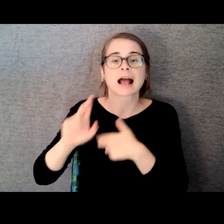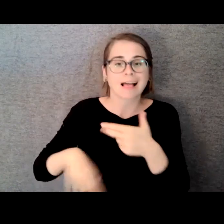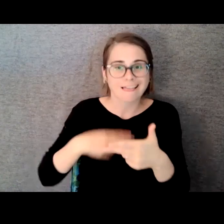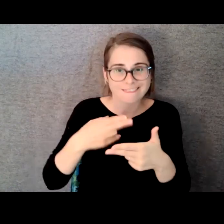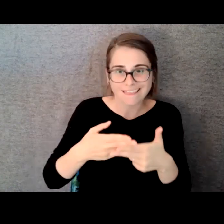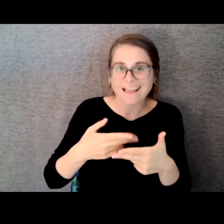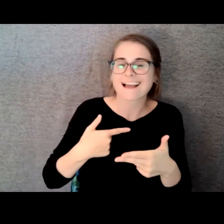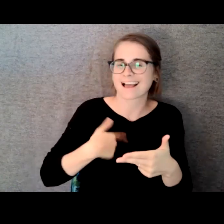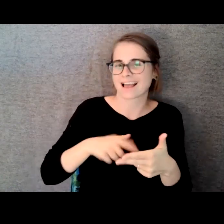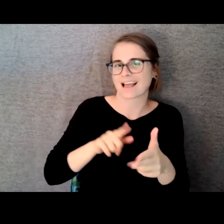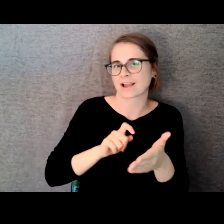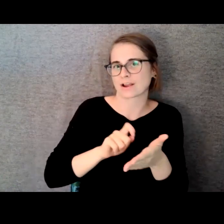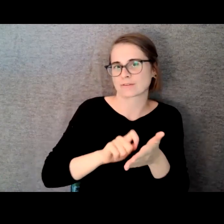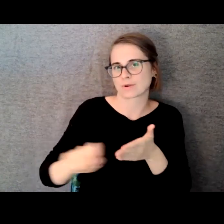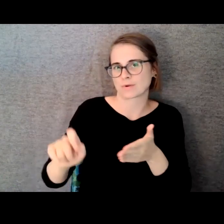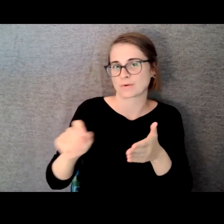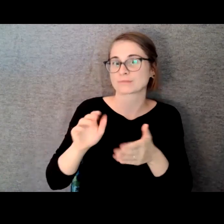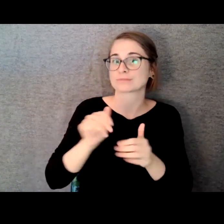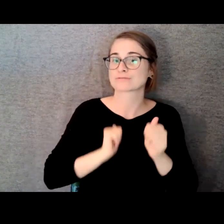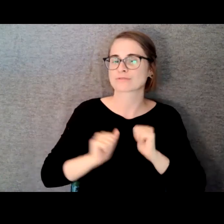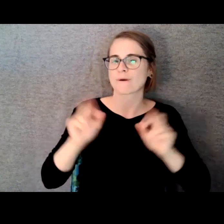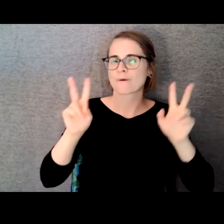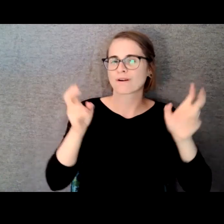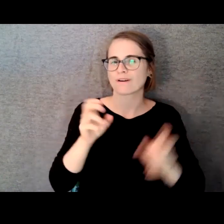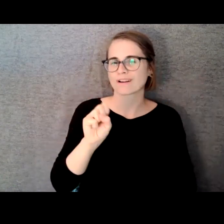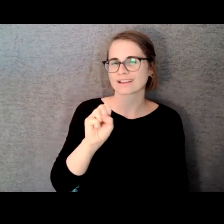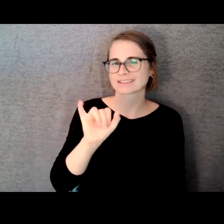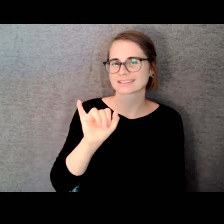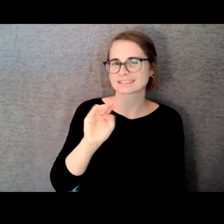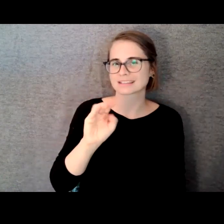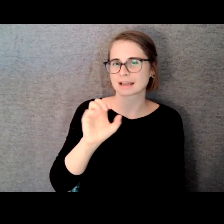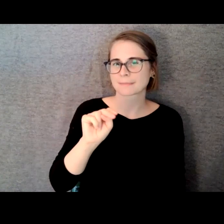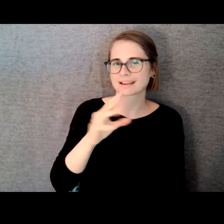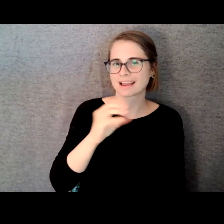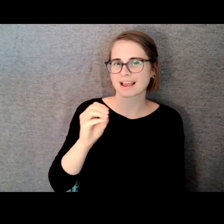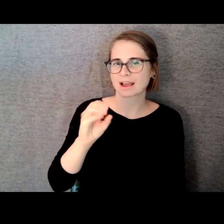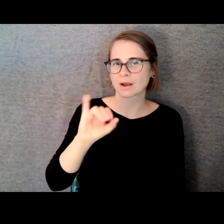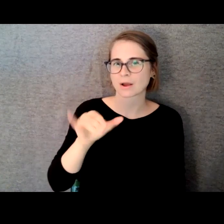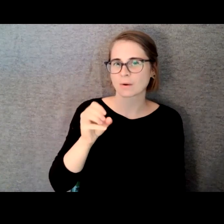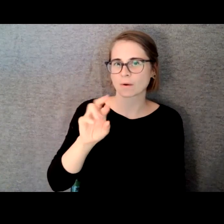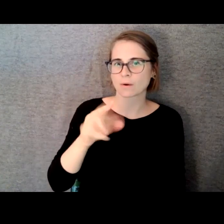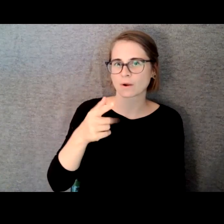Pay Their Student Loans". Which I spent about a year, year and a half